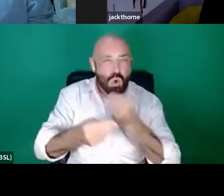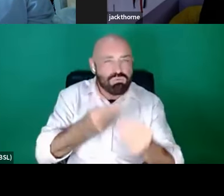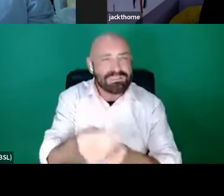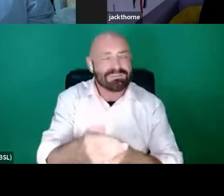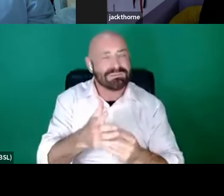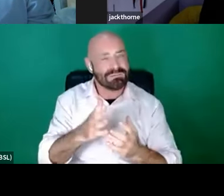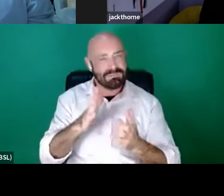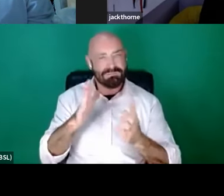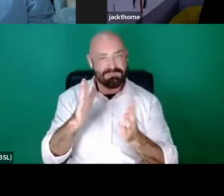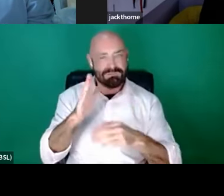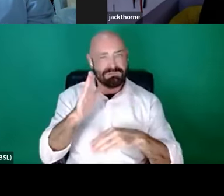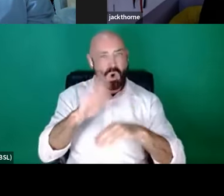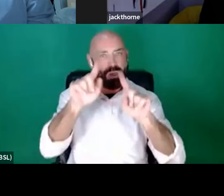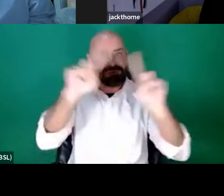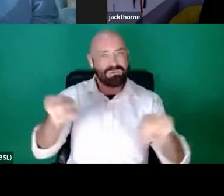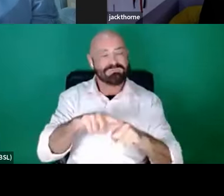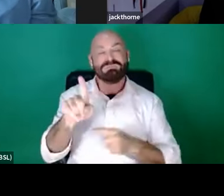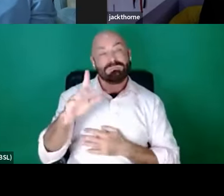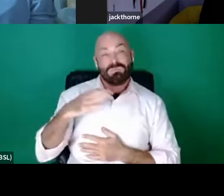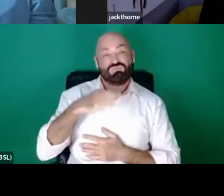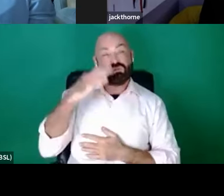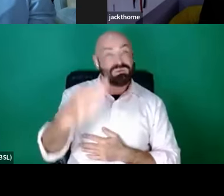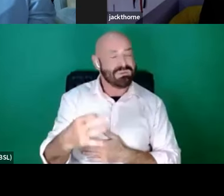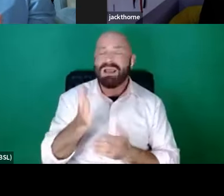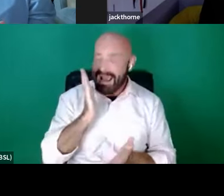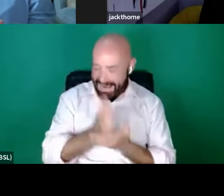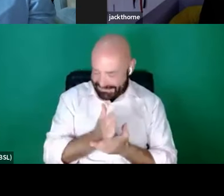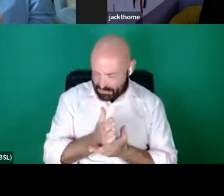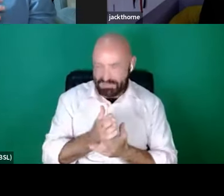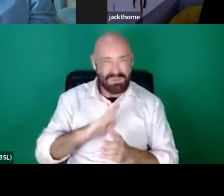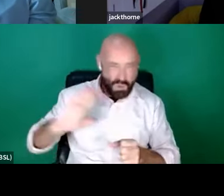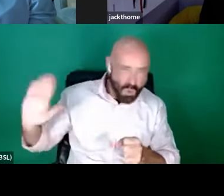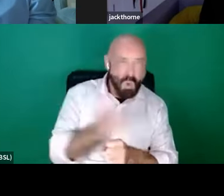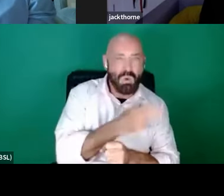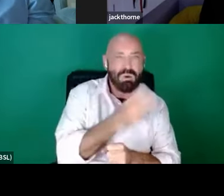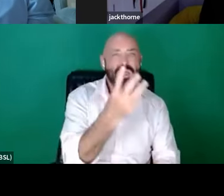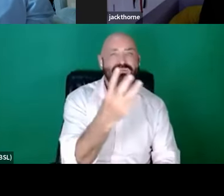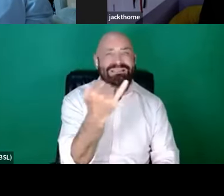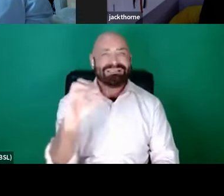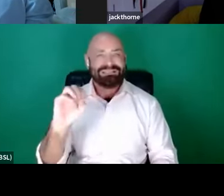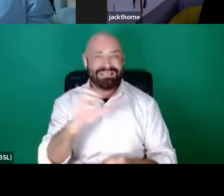So I think representation has to be 360 degrees, it can't just be what you see on screen.